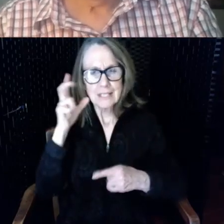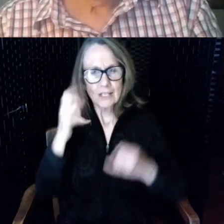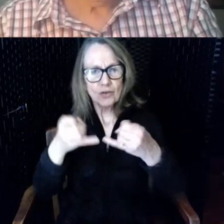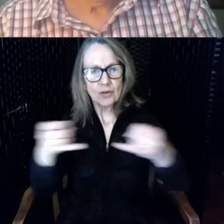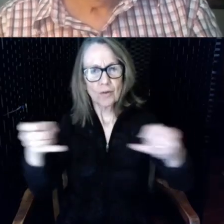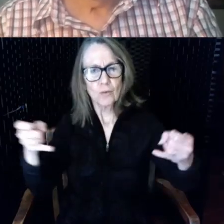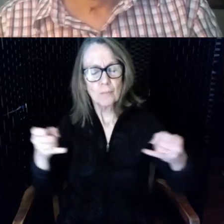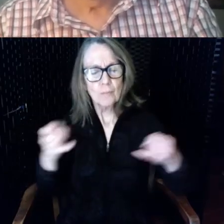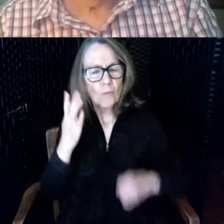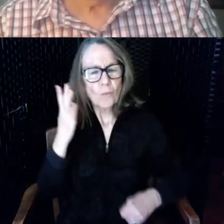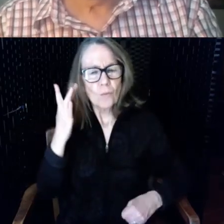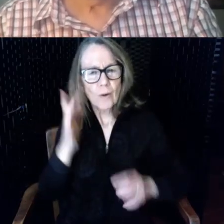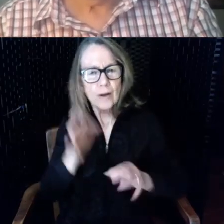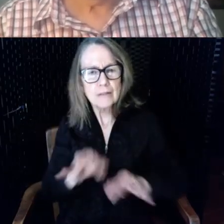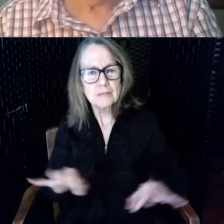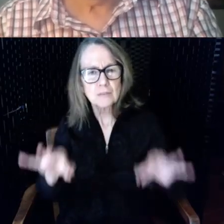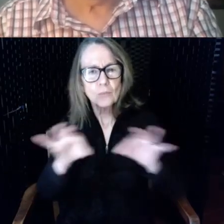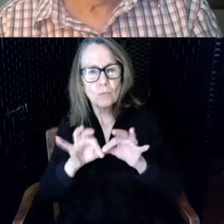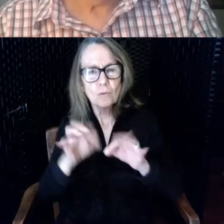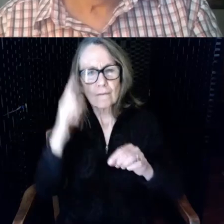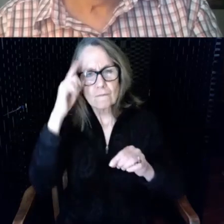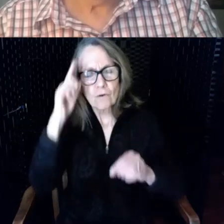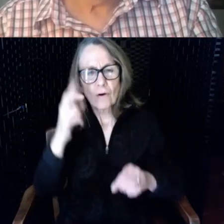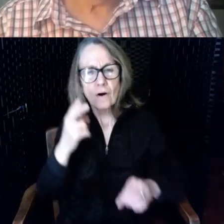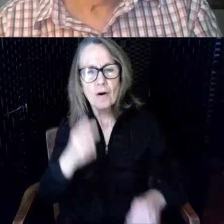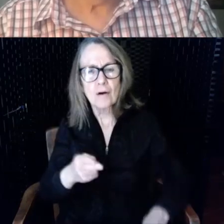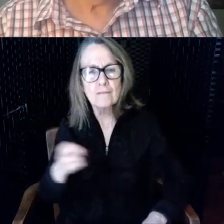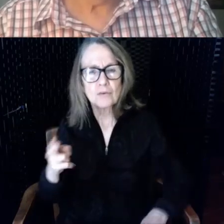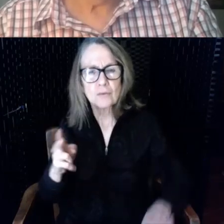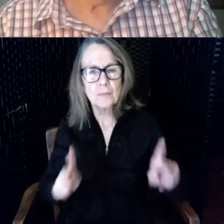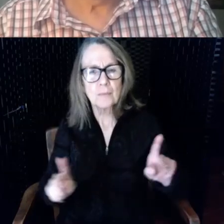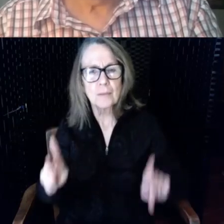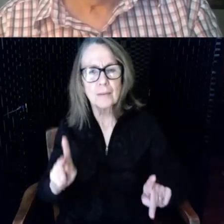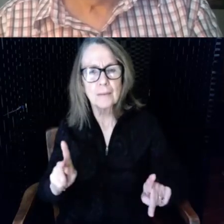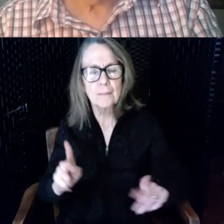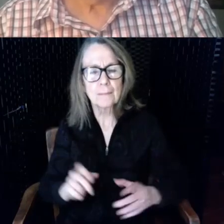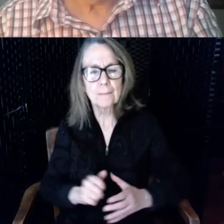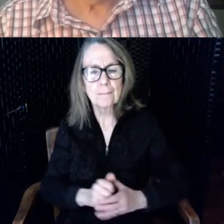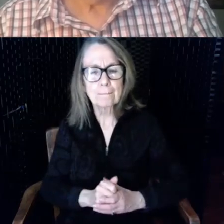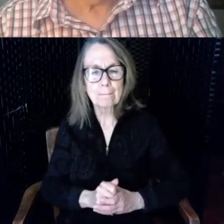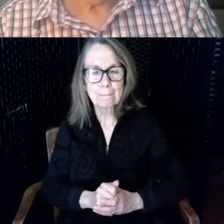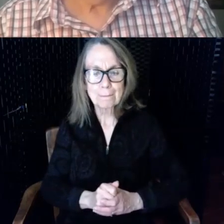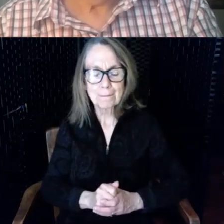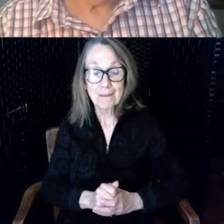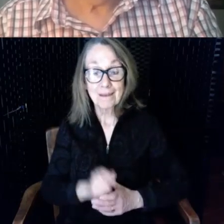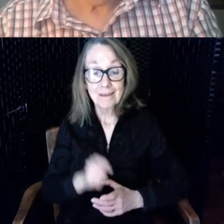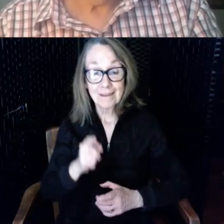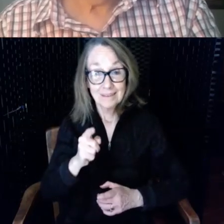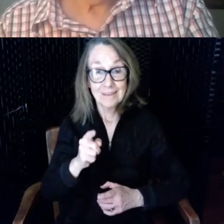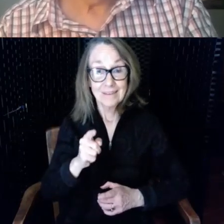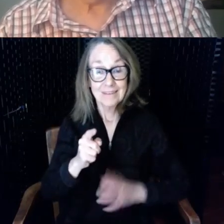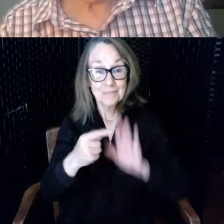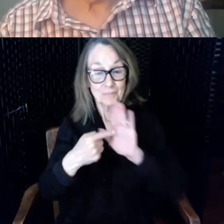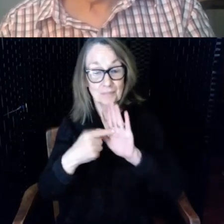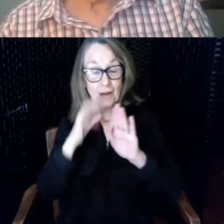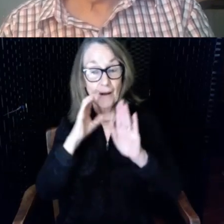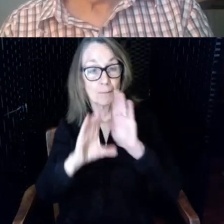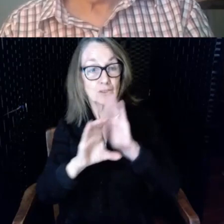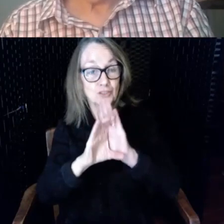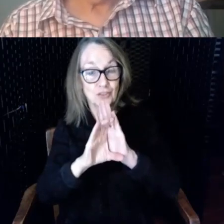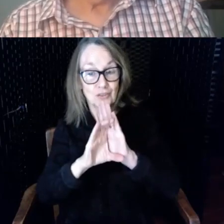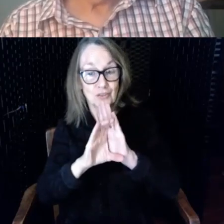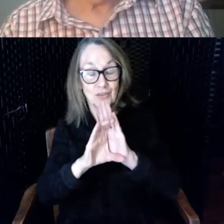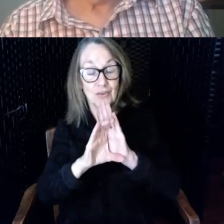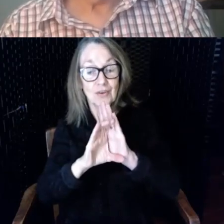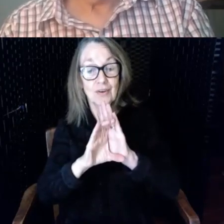people who are hard of hearing this is a picture on the sign that you will see as